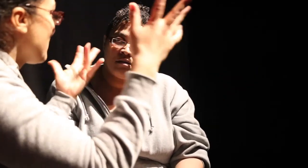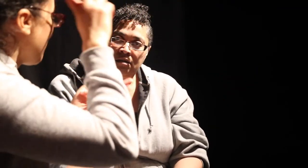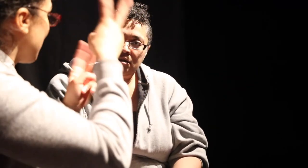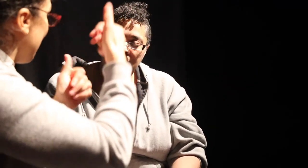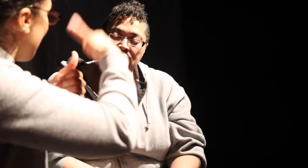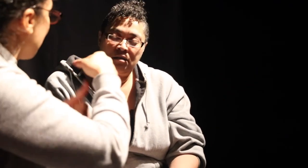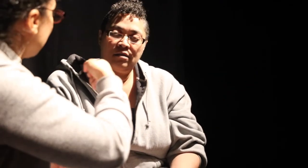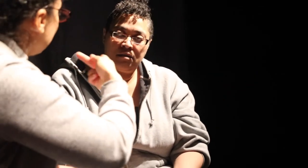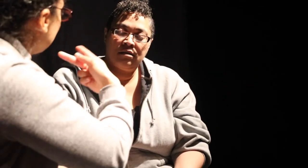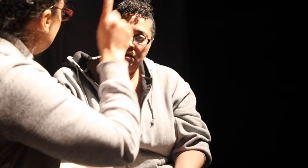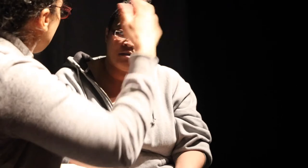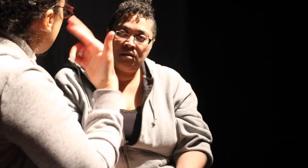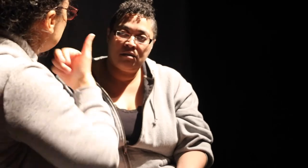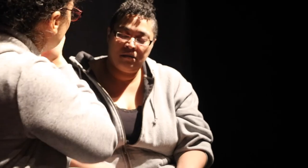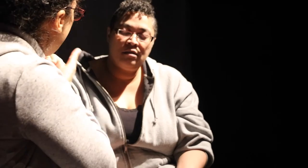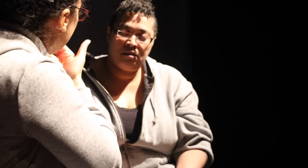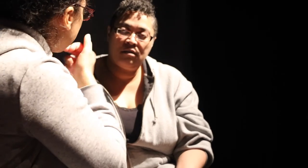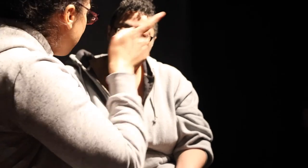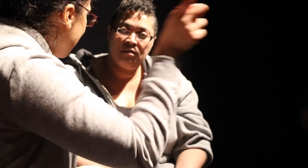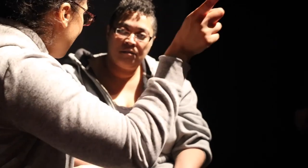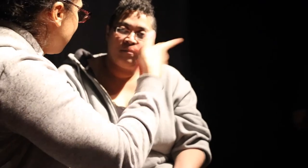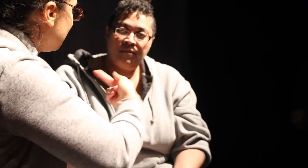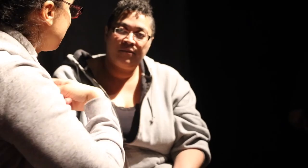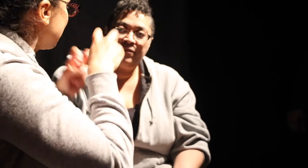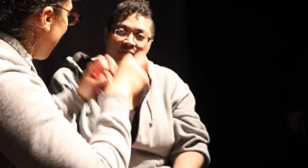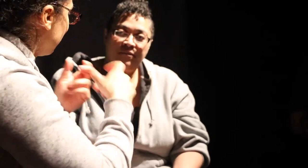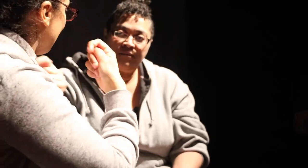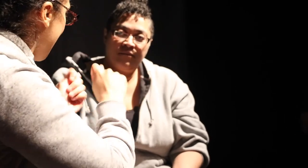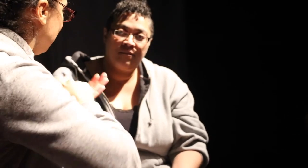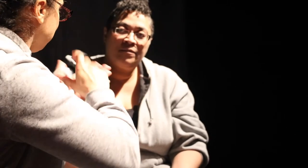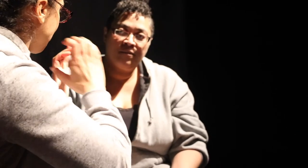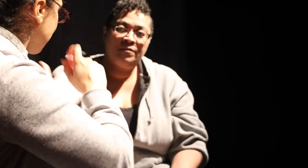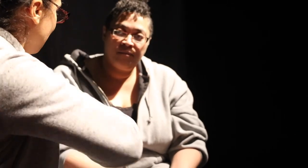Remember we just weren't in line at the restaurant or something we had sat down and we tried